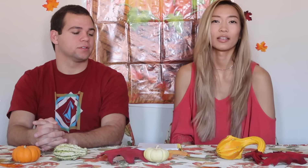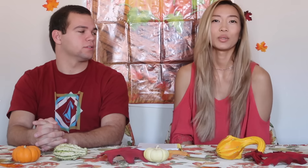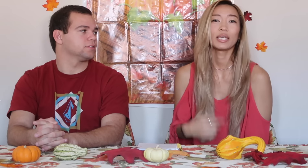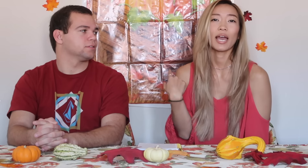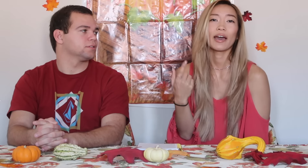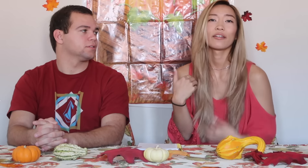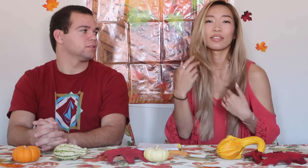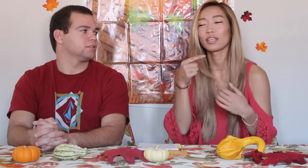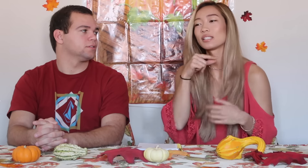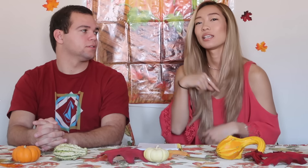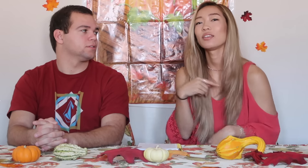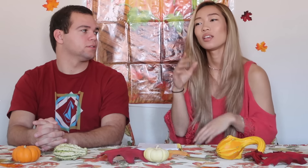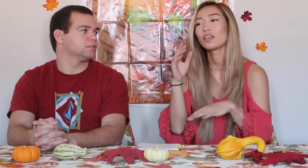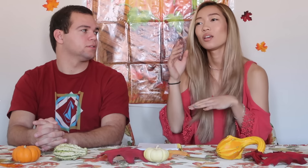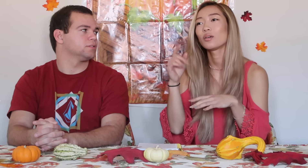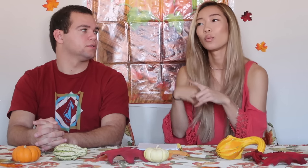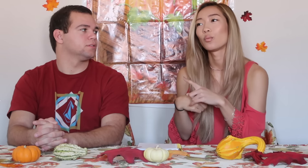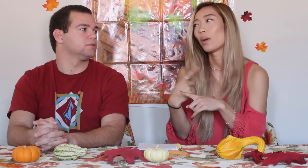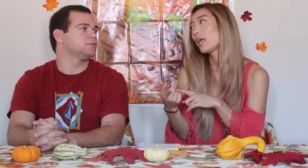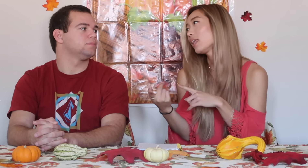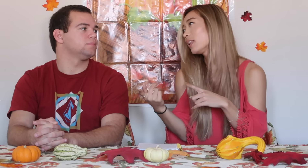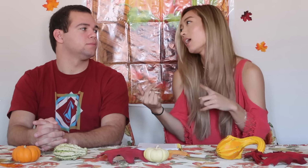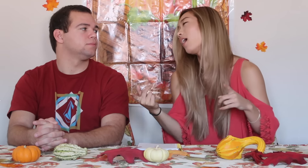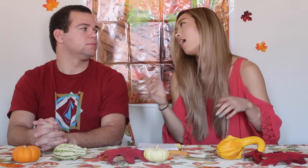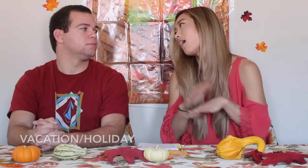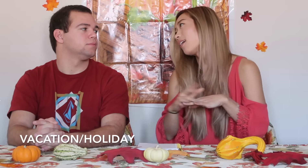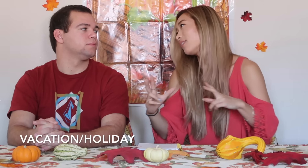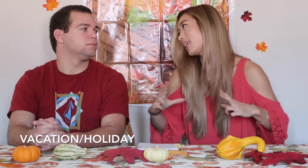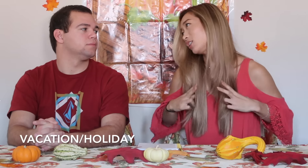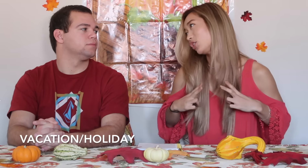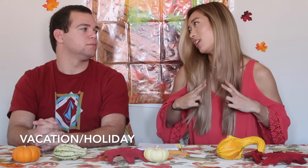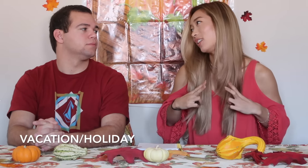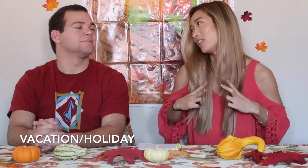And we have thanksgiving when? on vacation!